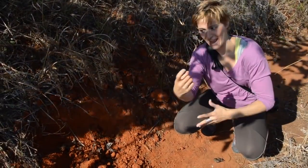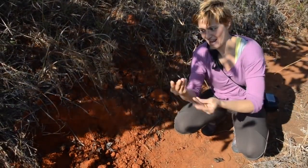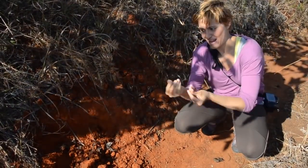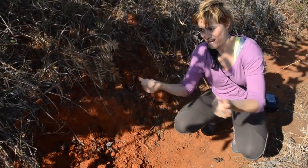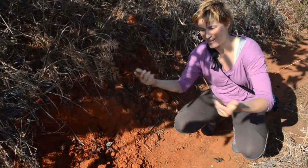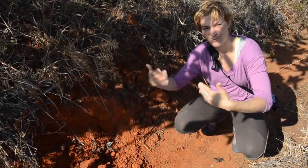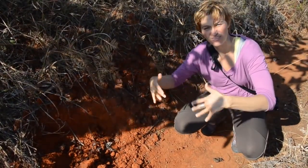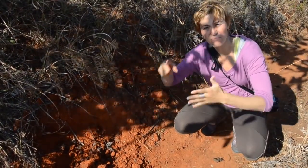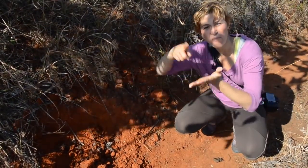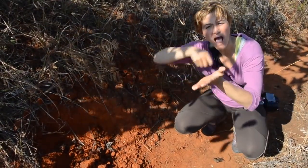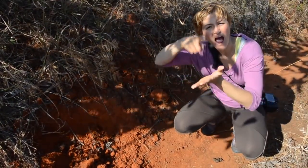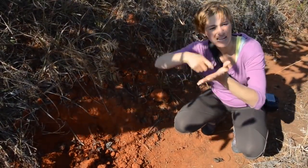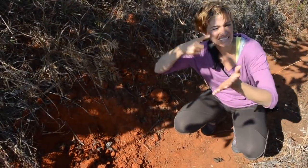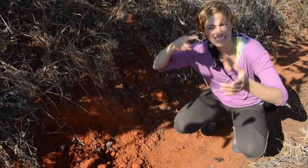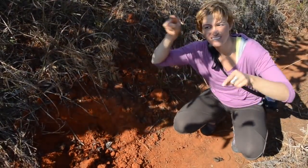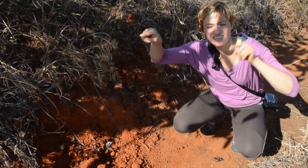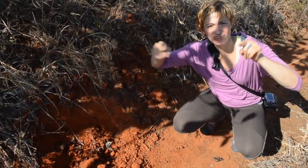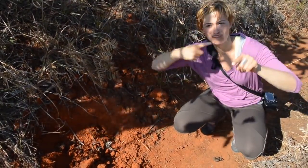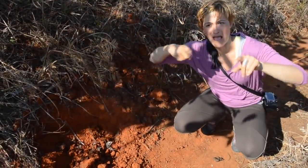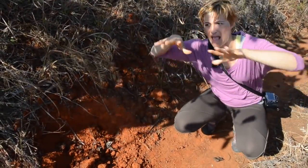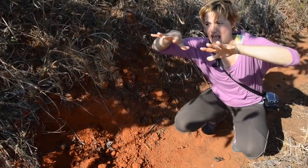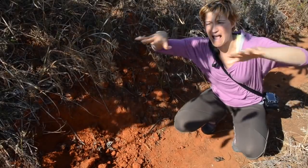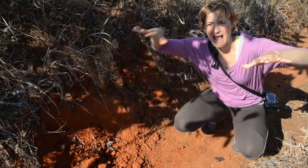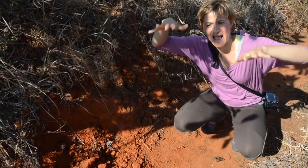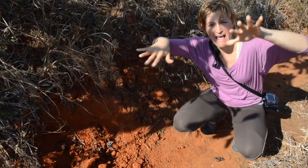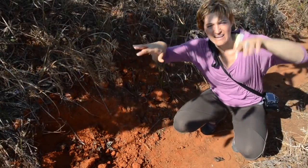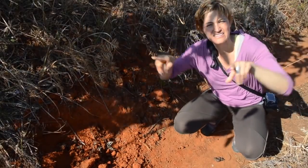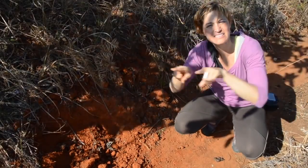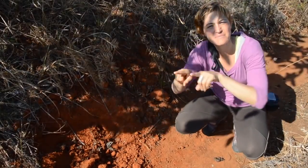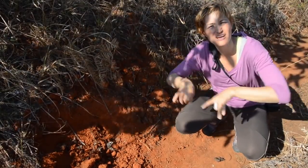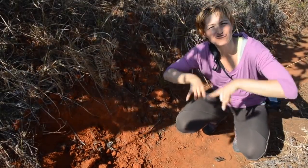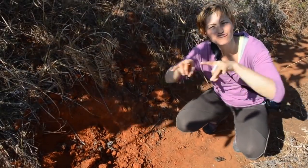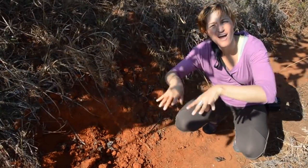is prominently noticed everywhere, even at the mining caves.